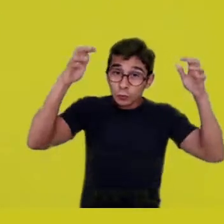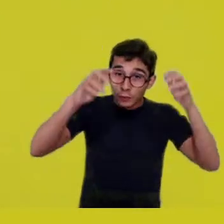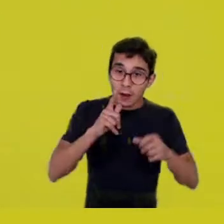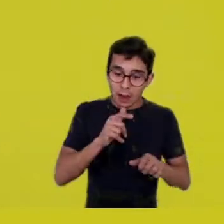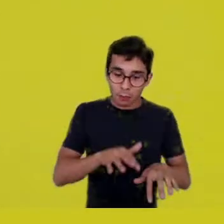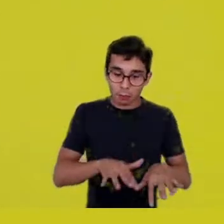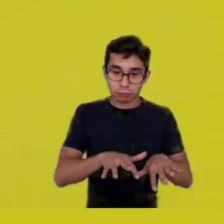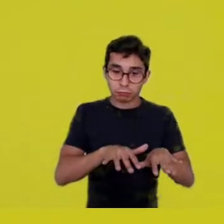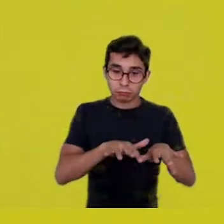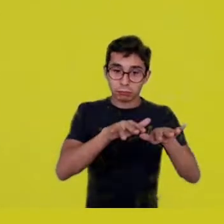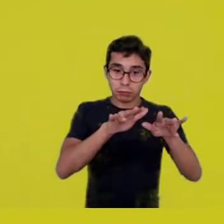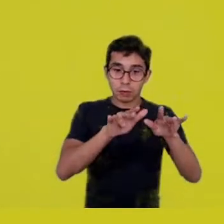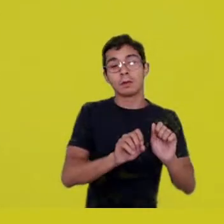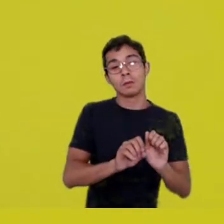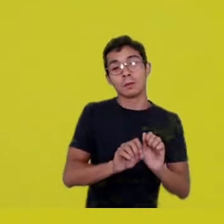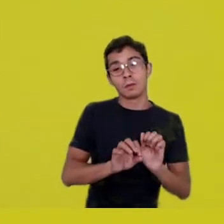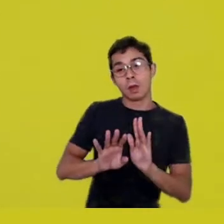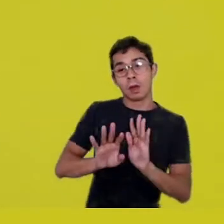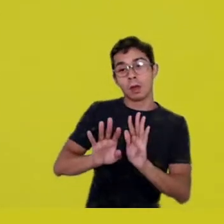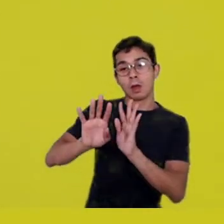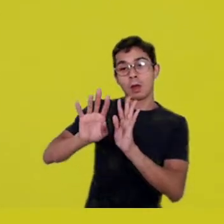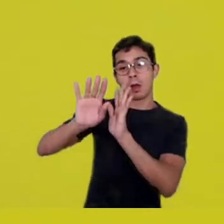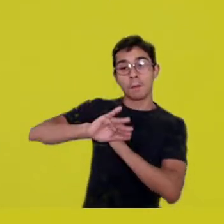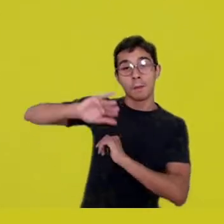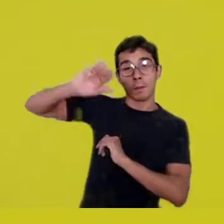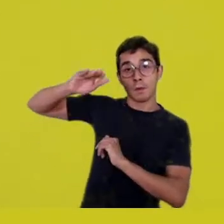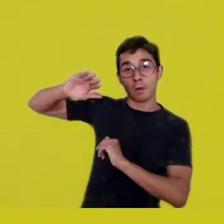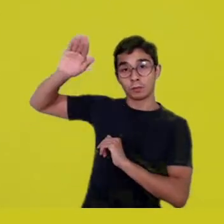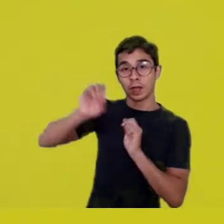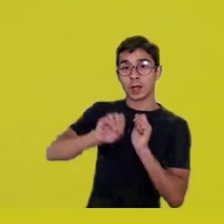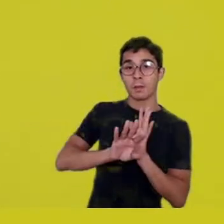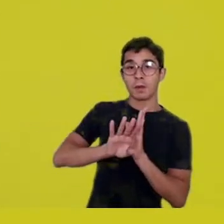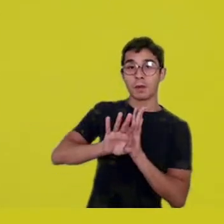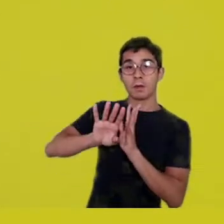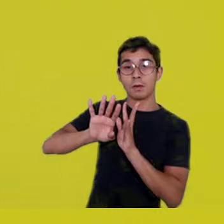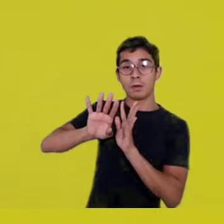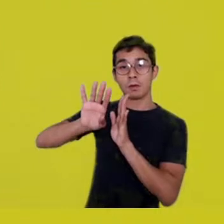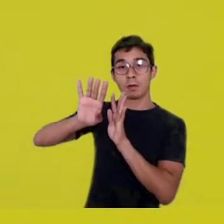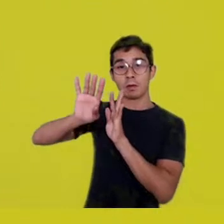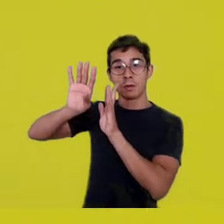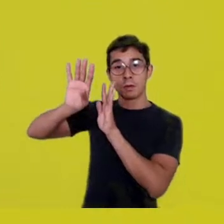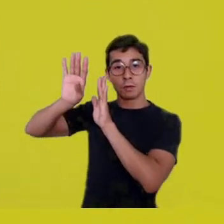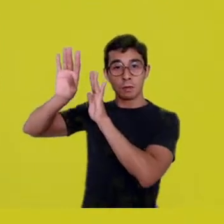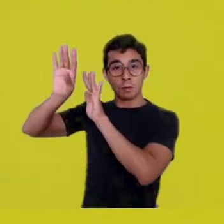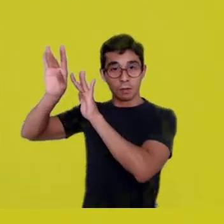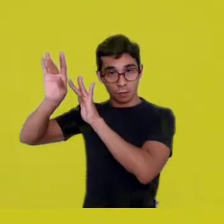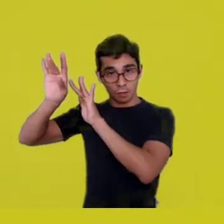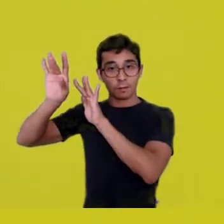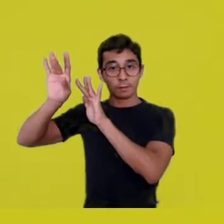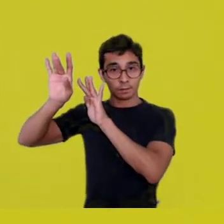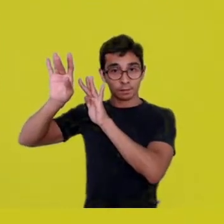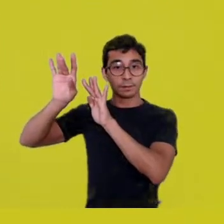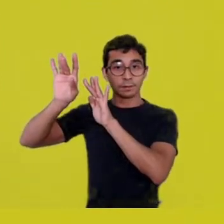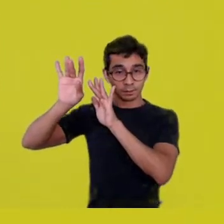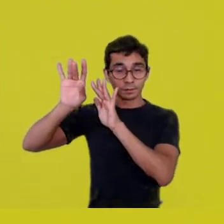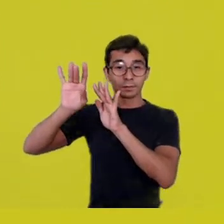and followed upriver until its spring, climbing Serra do Espinhaço.